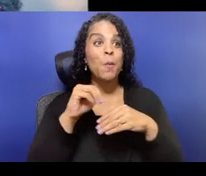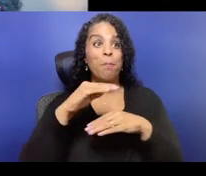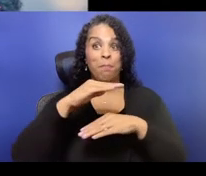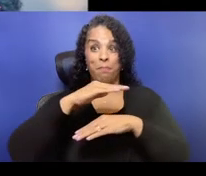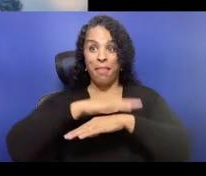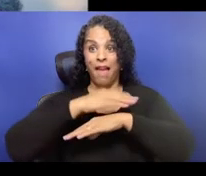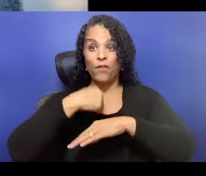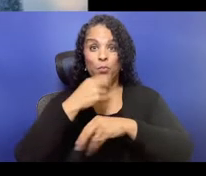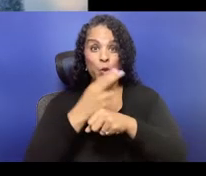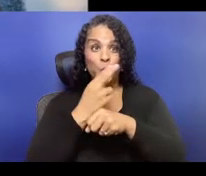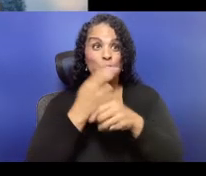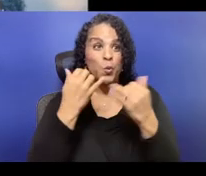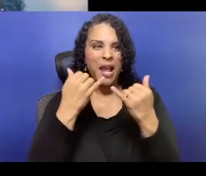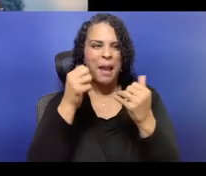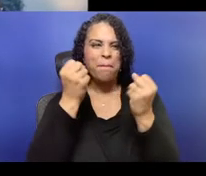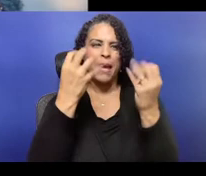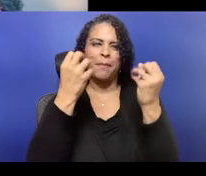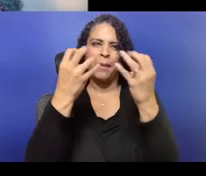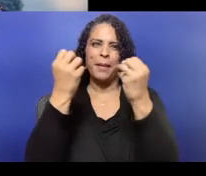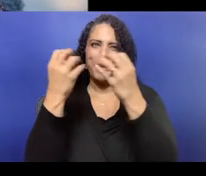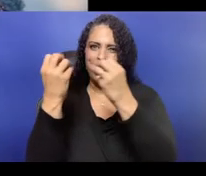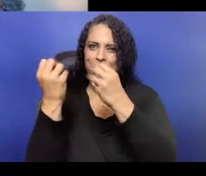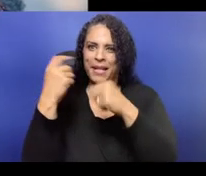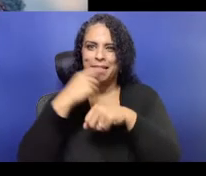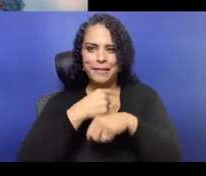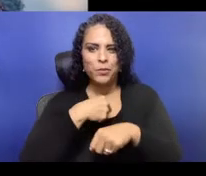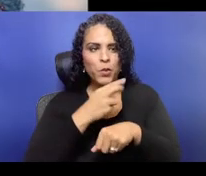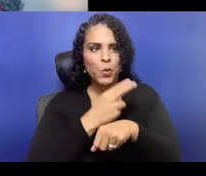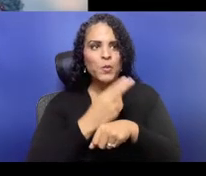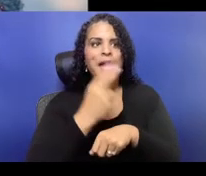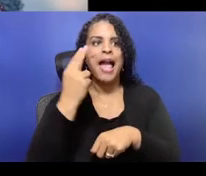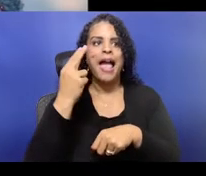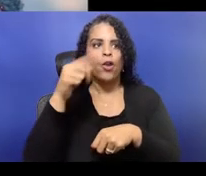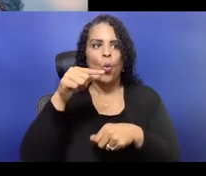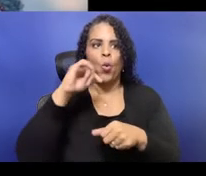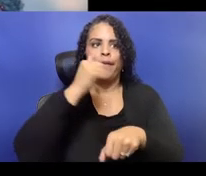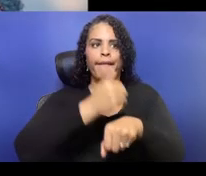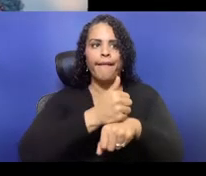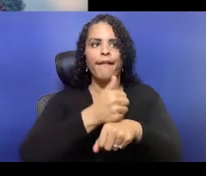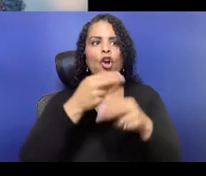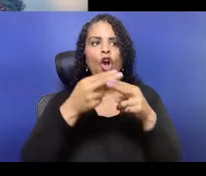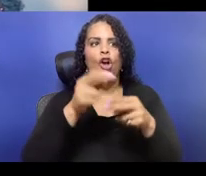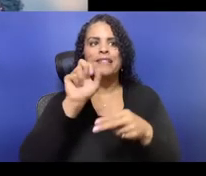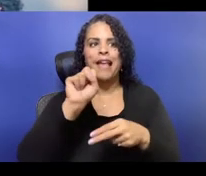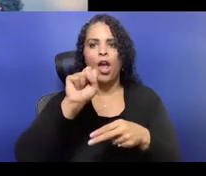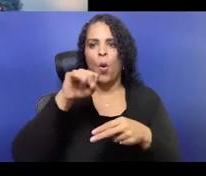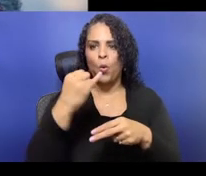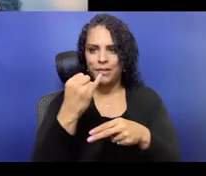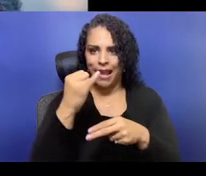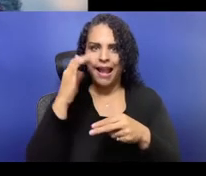between Nayack Bay and Upper New York Bay. As a visual description, I am a white woman